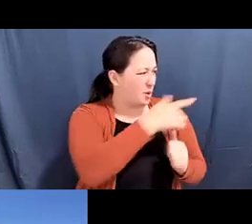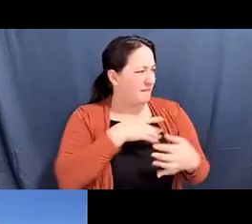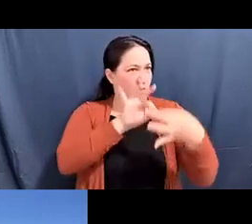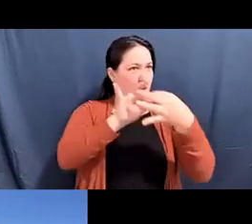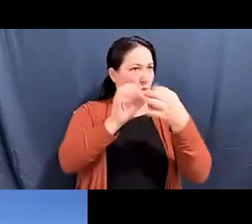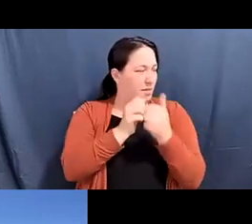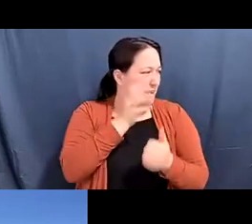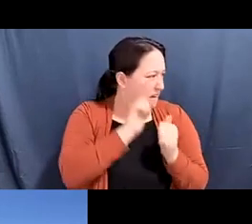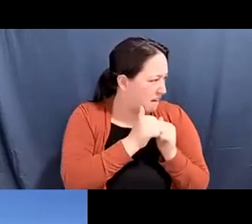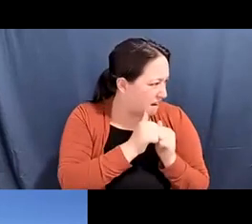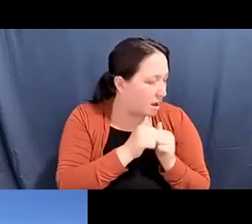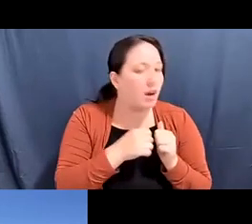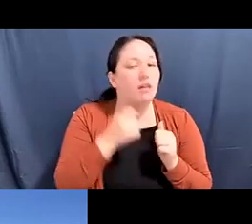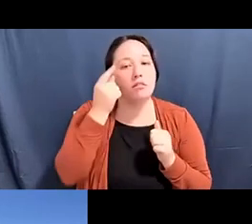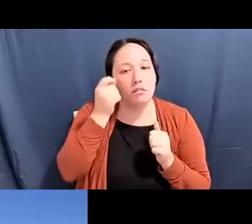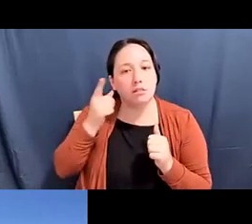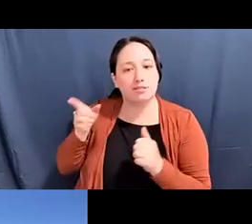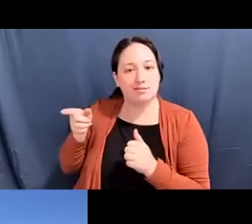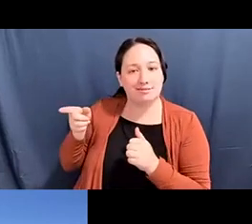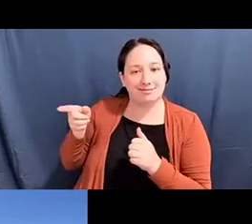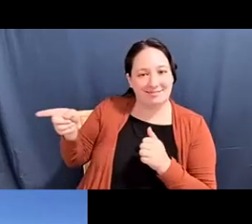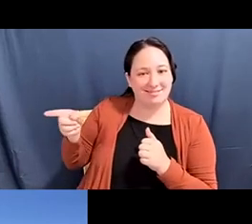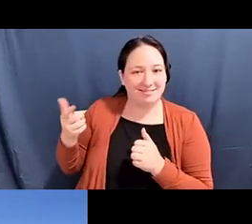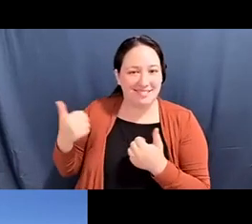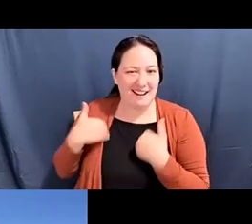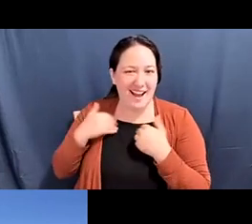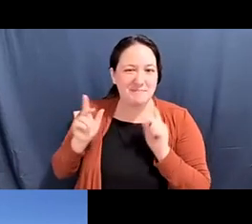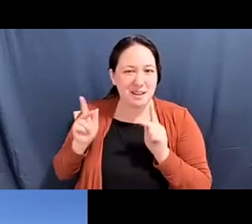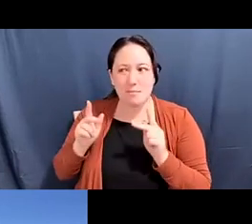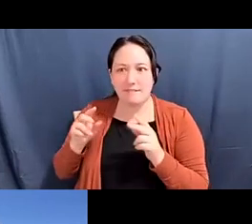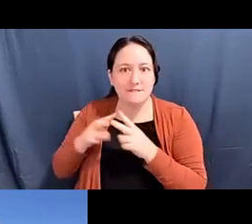pam tau lee: You know they're active and pam tau lee: a lot of times they don't tell their parents what they're doing,